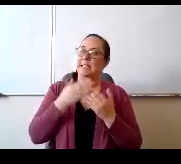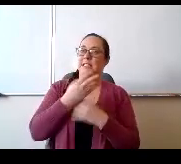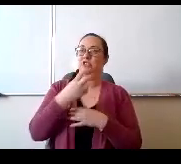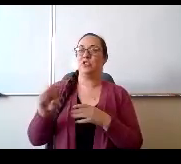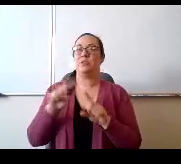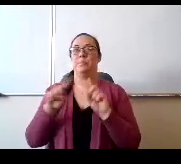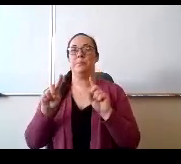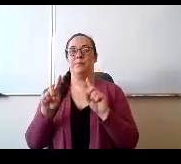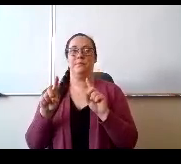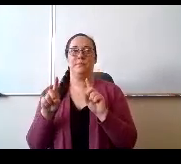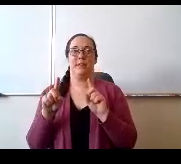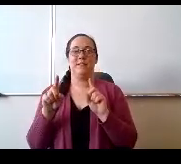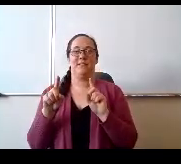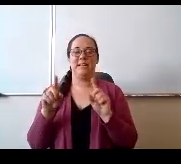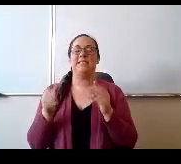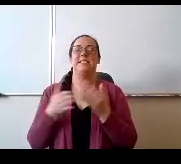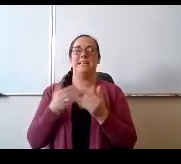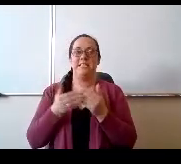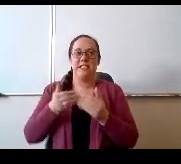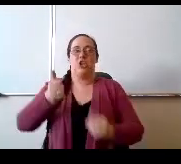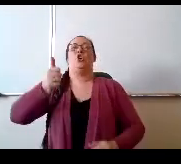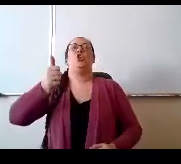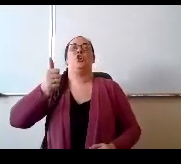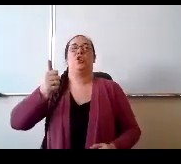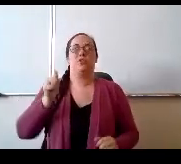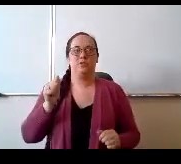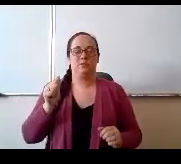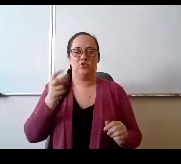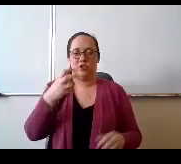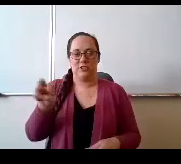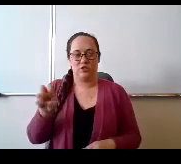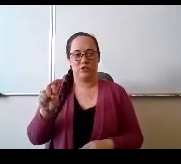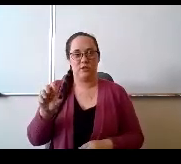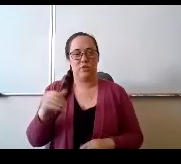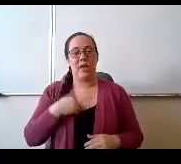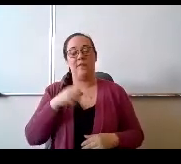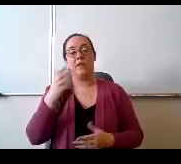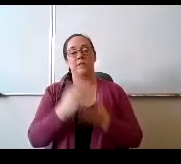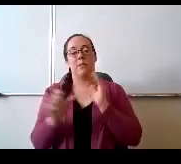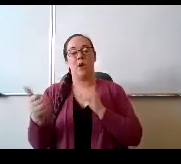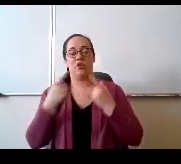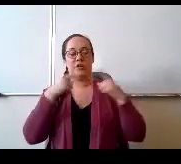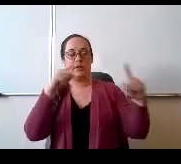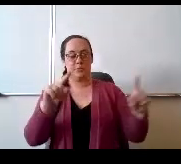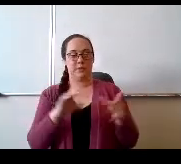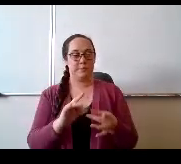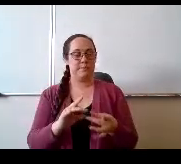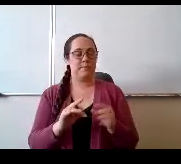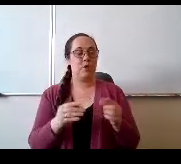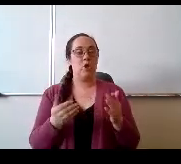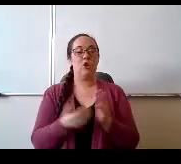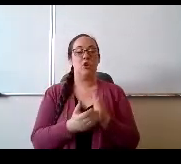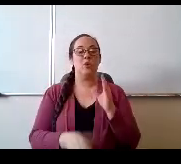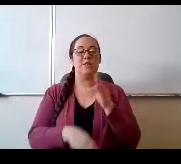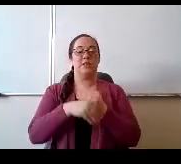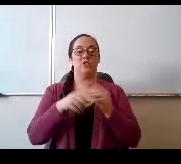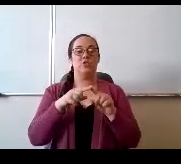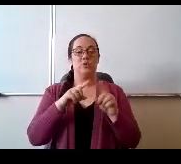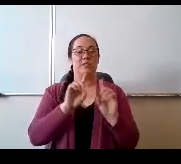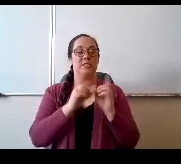but it is a matter of easier transition. So I do have a few other announcements. The newest addition to our